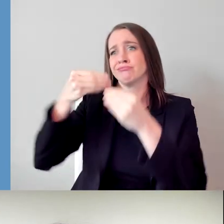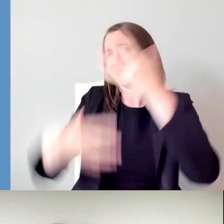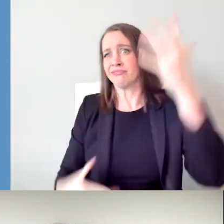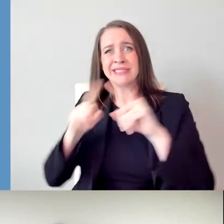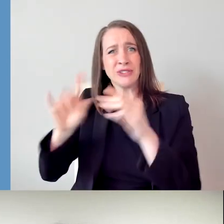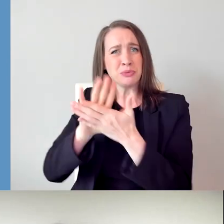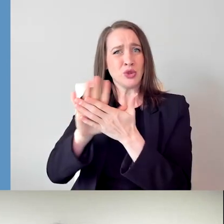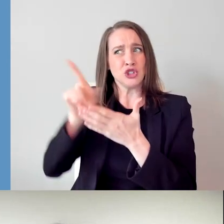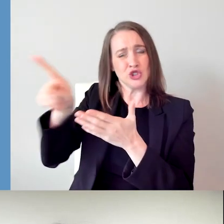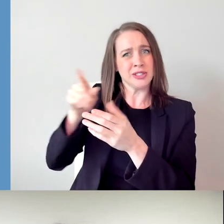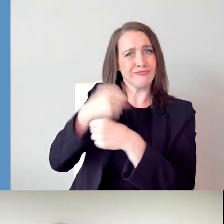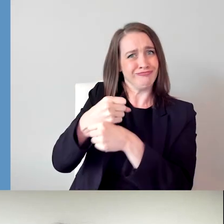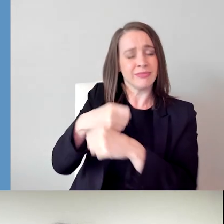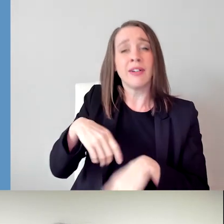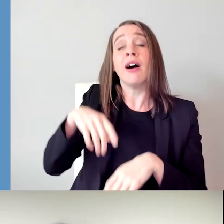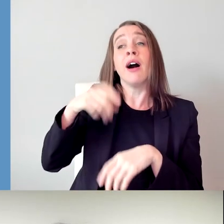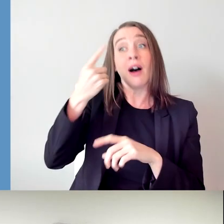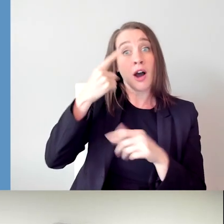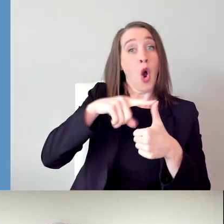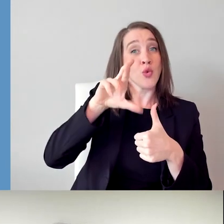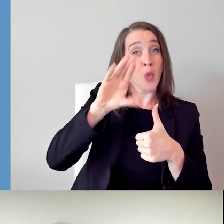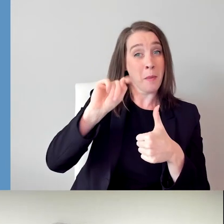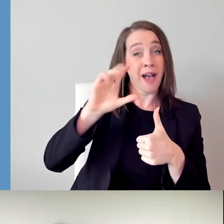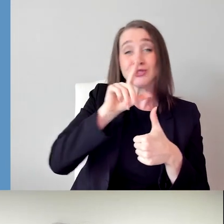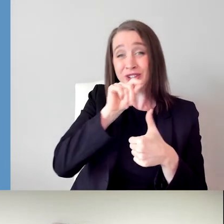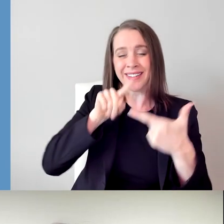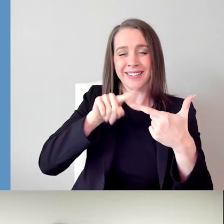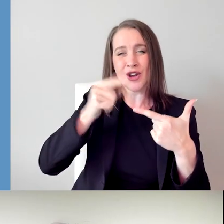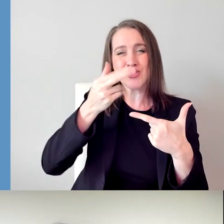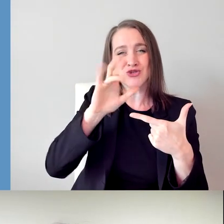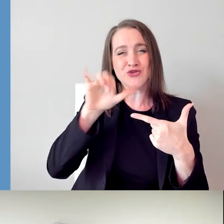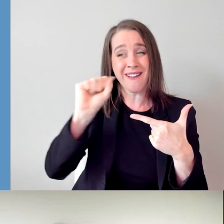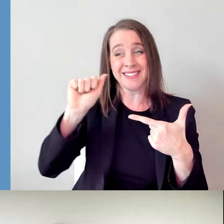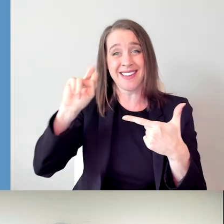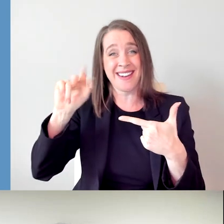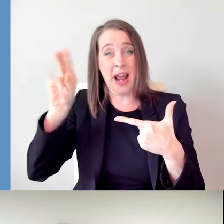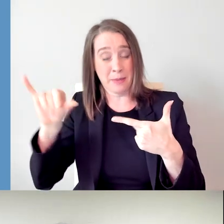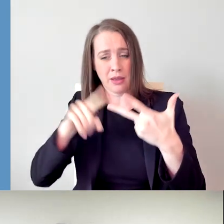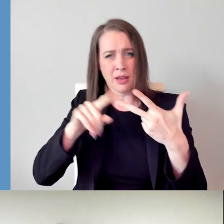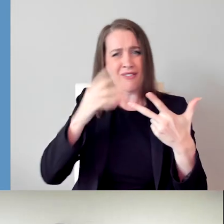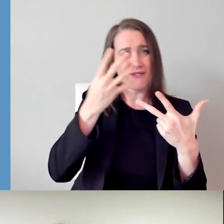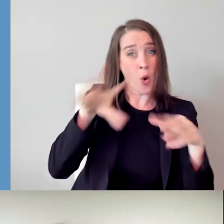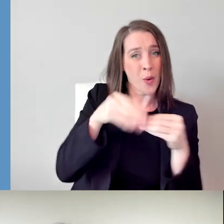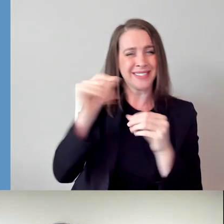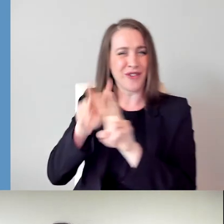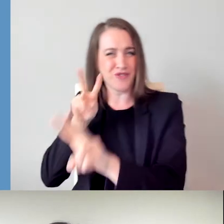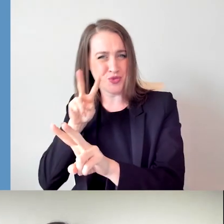including Robot Chicken, Grey's Anatomy, and Four Weddings and a Funeral. Thanks for joining us, Kaitlyn. Hey, Jenni.